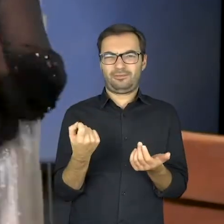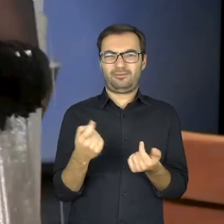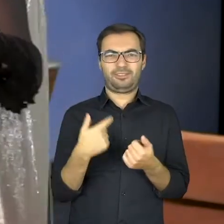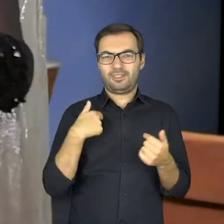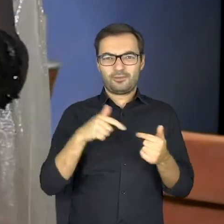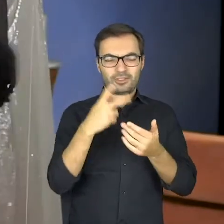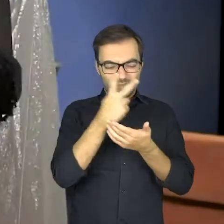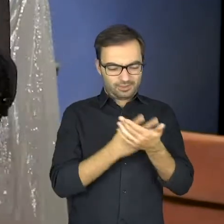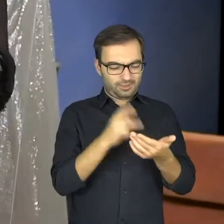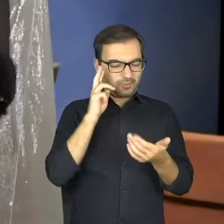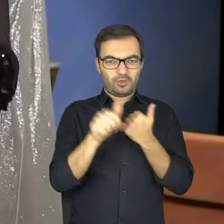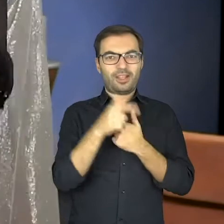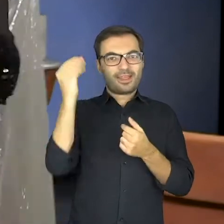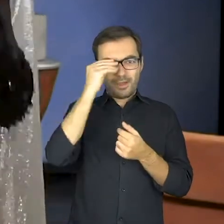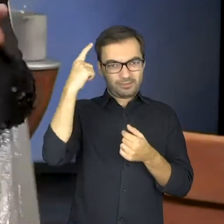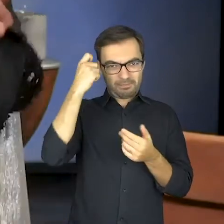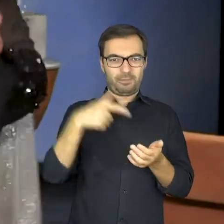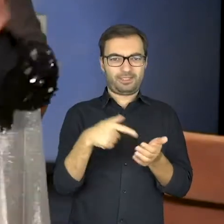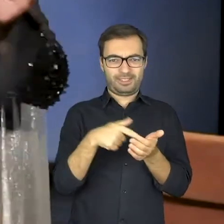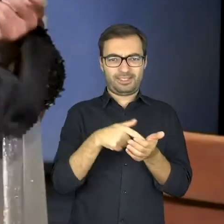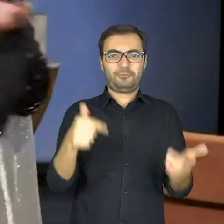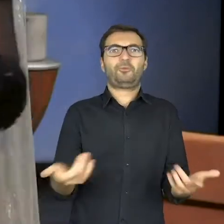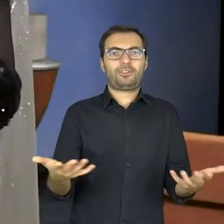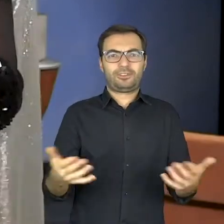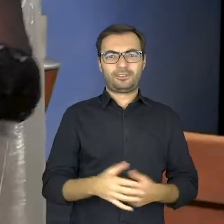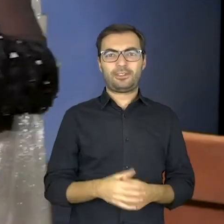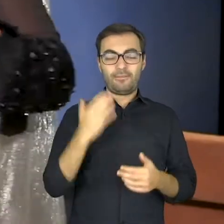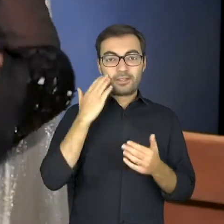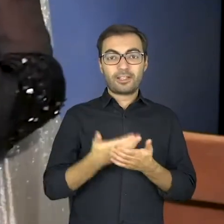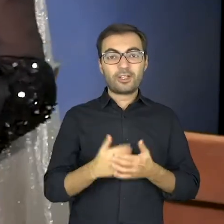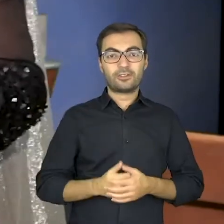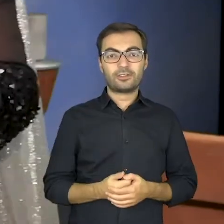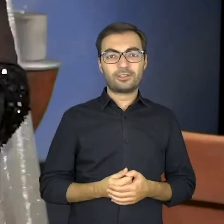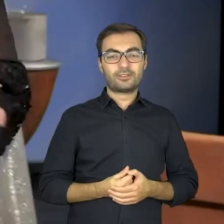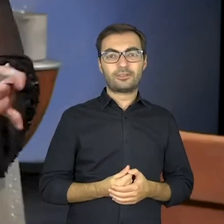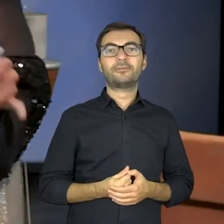I have to read out this writing and learn it by heart. And do you know why?